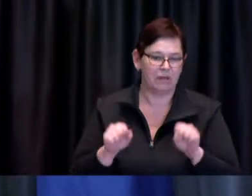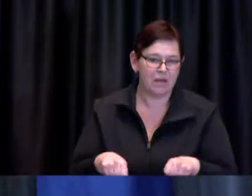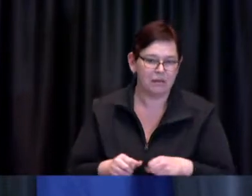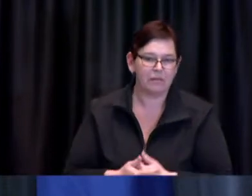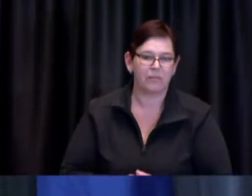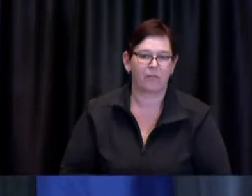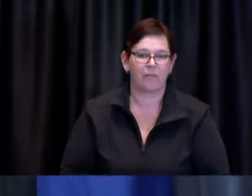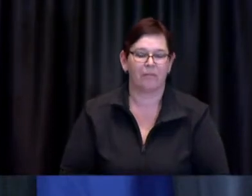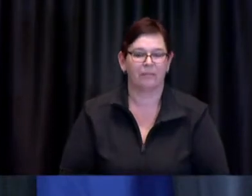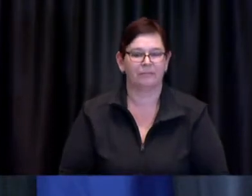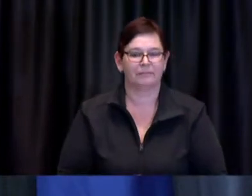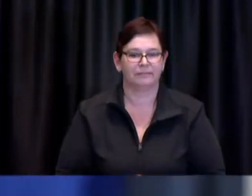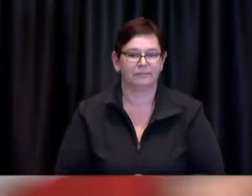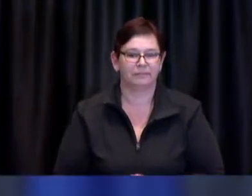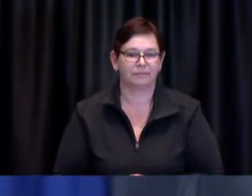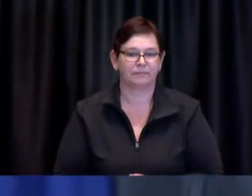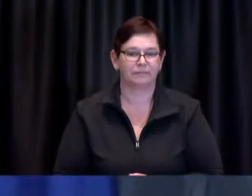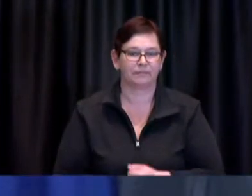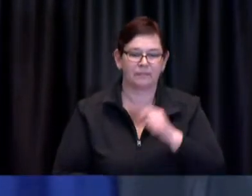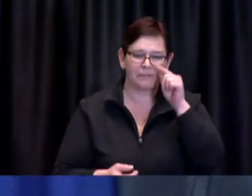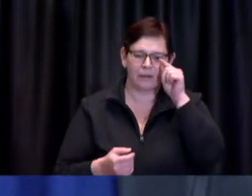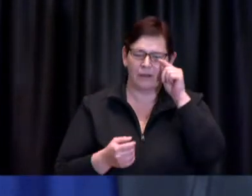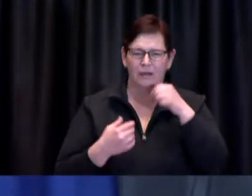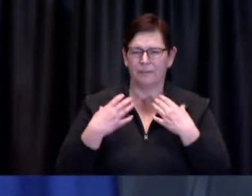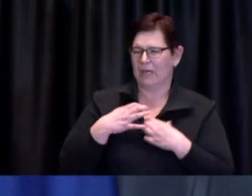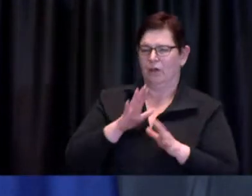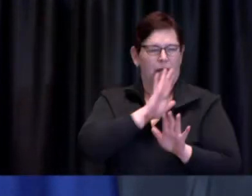Mayor Tory: I'd like to say a word about that you know I think Toronto Public Health has done a